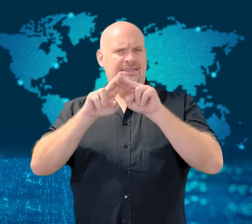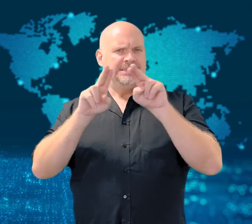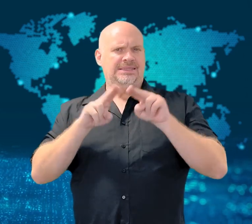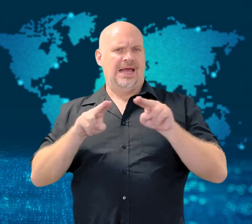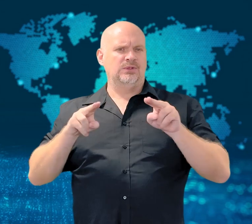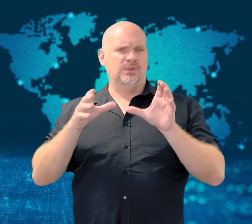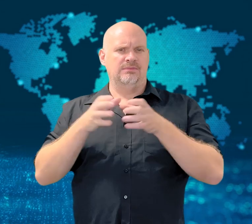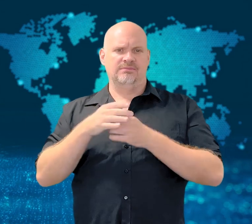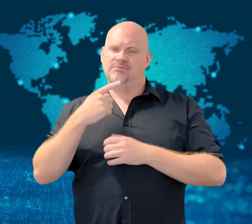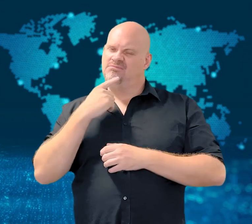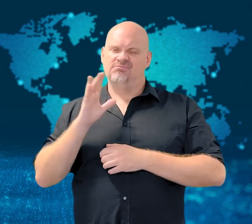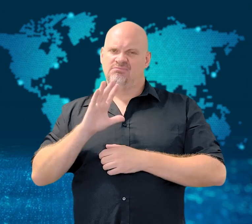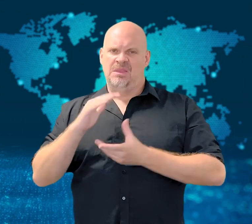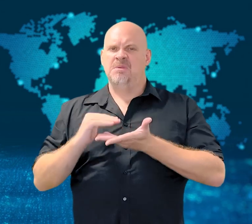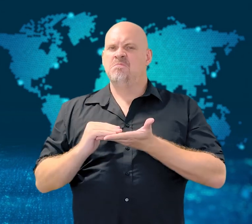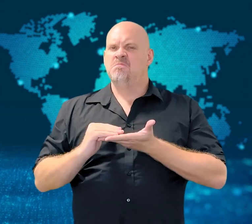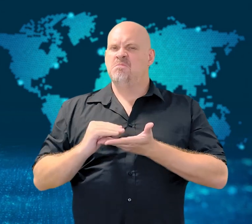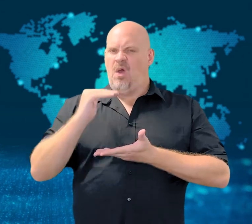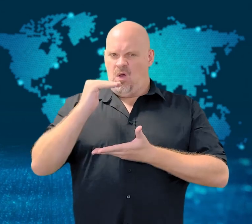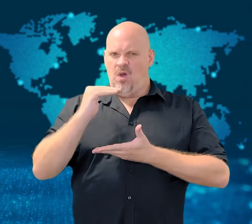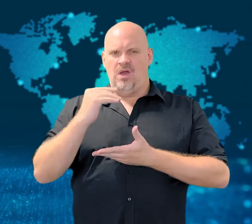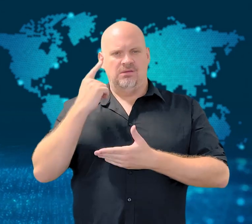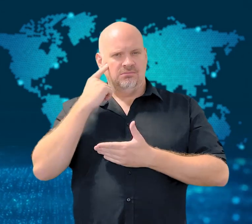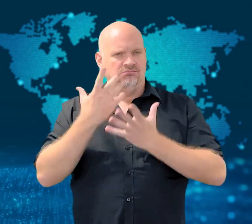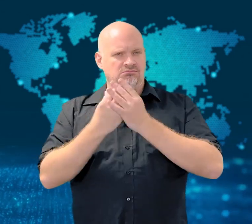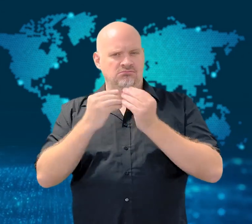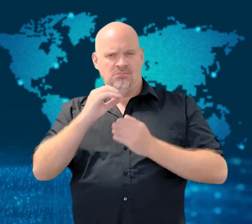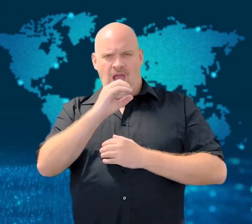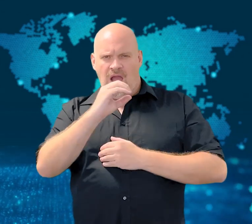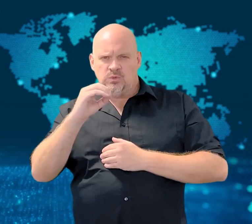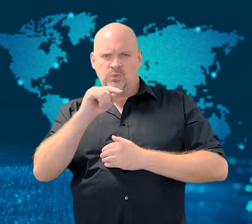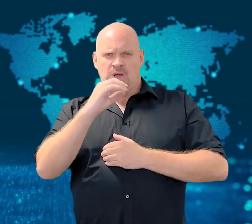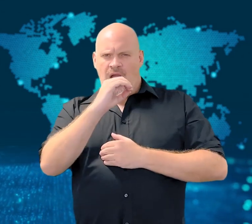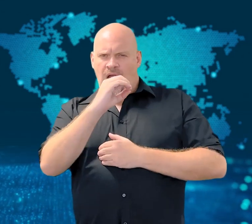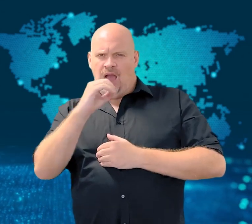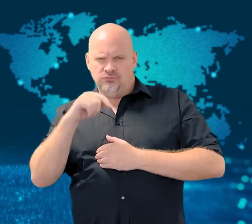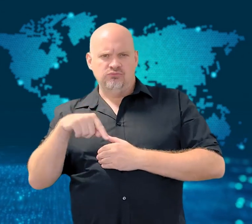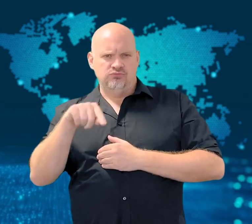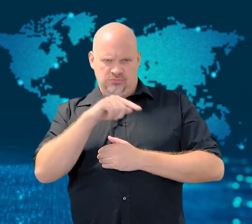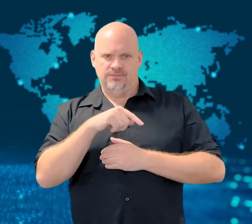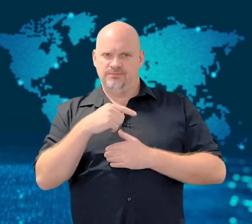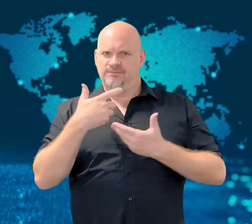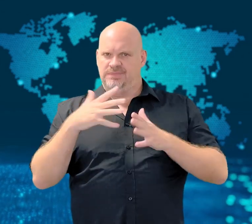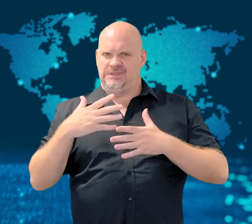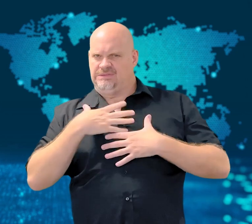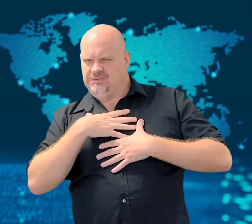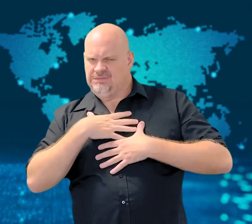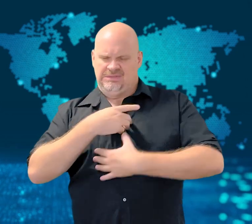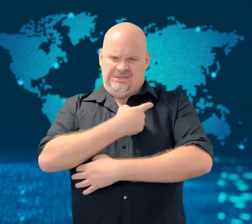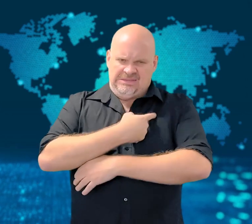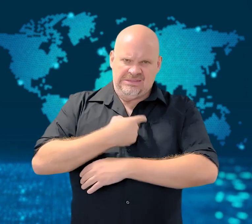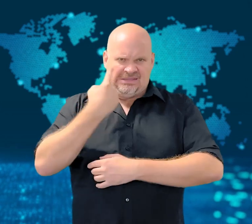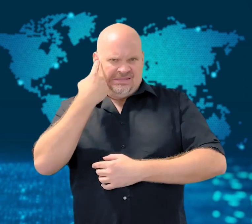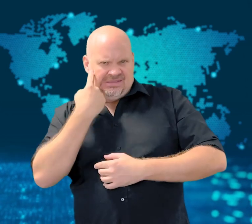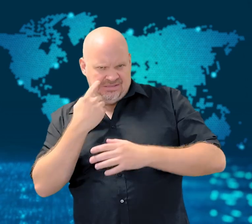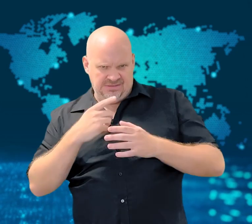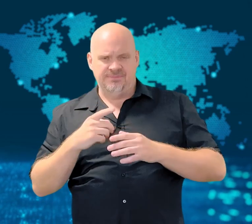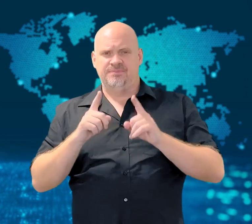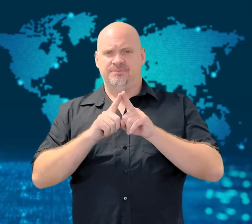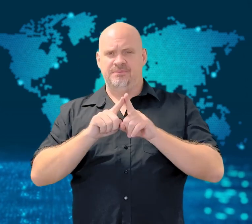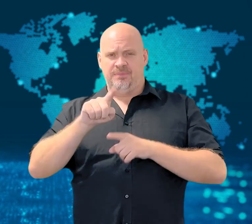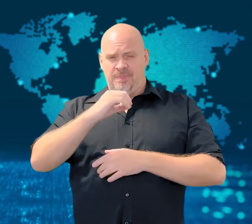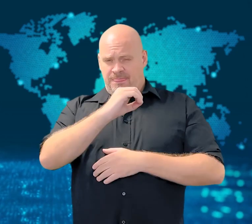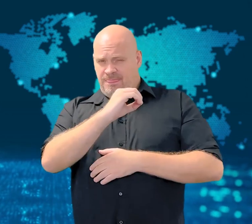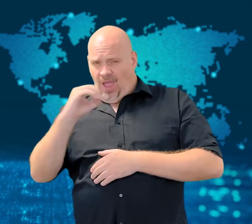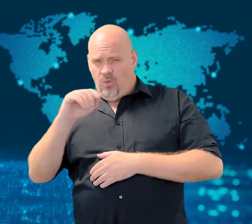According to Amnesty International the numbers are higher, reporting hundreds have